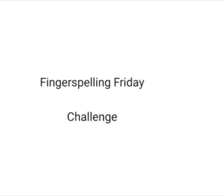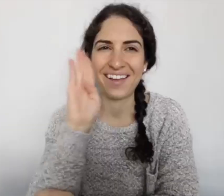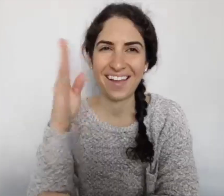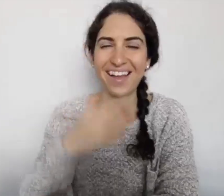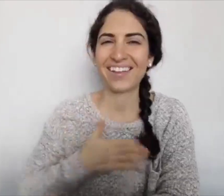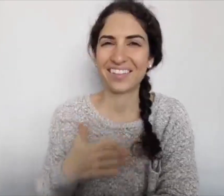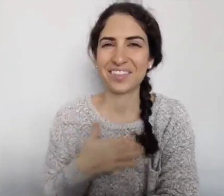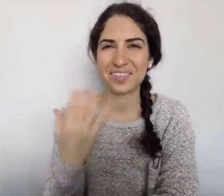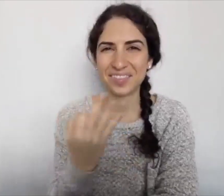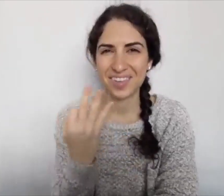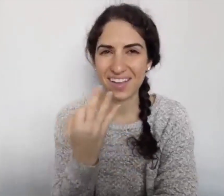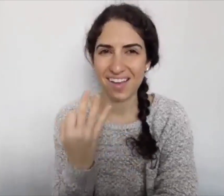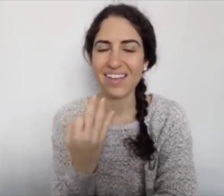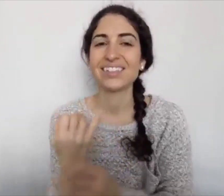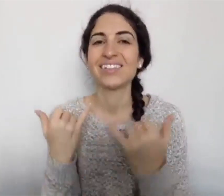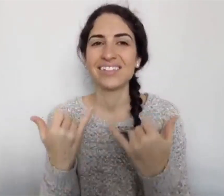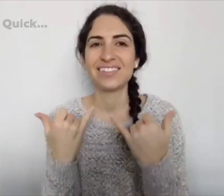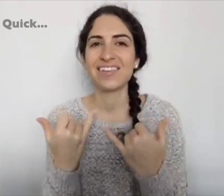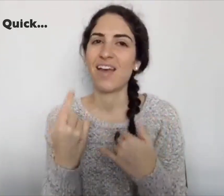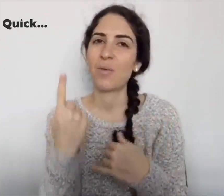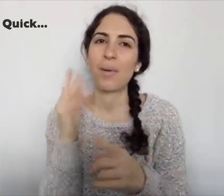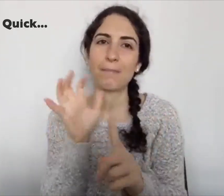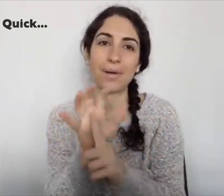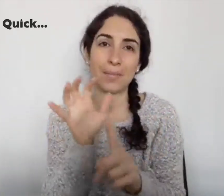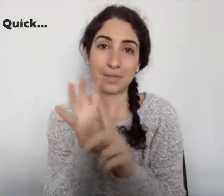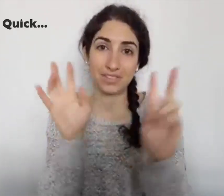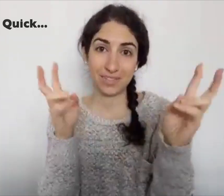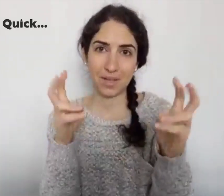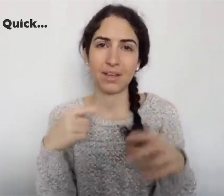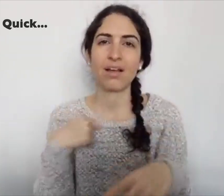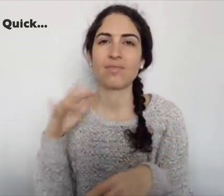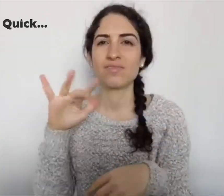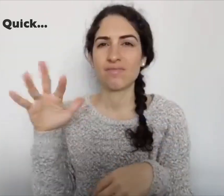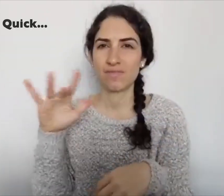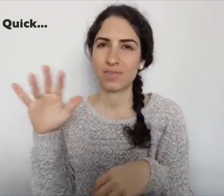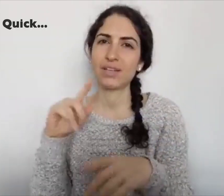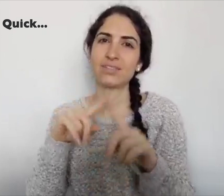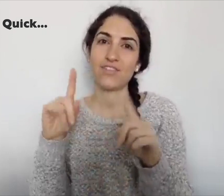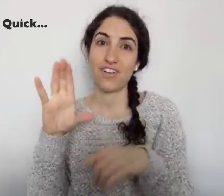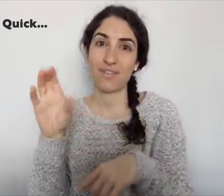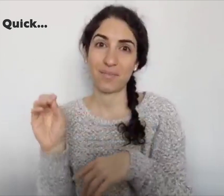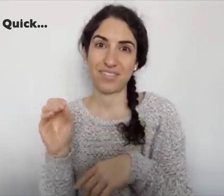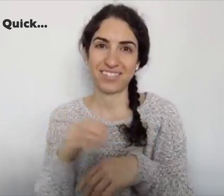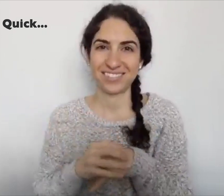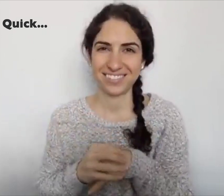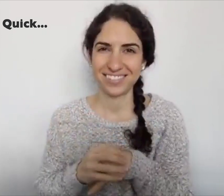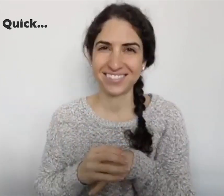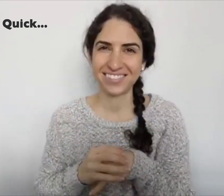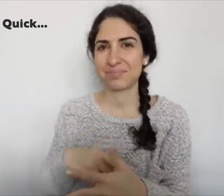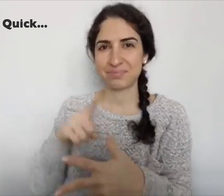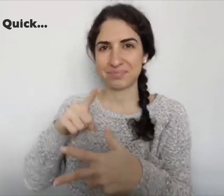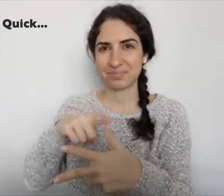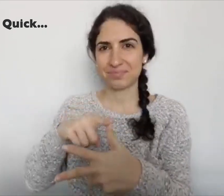Happy Friday, today is one popular topic: I will fingerspell different companies...